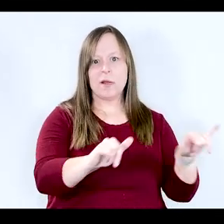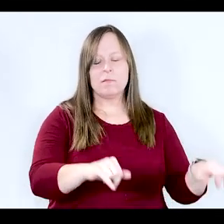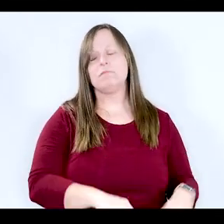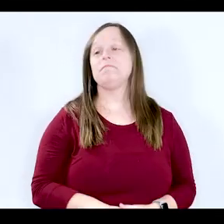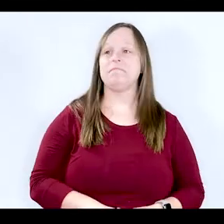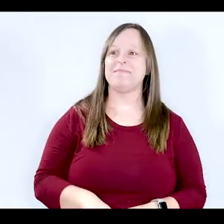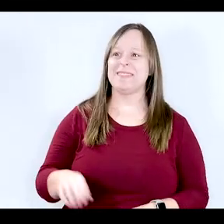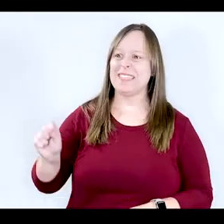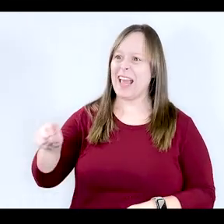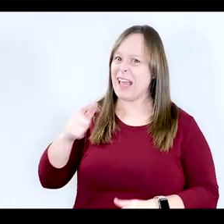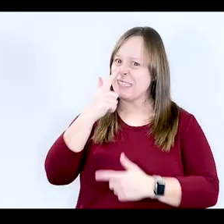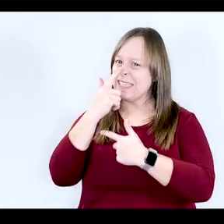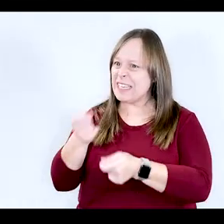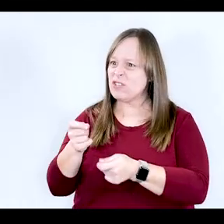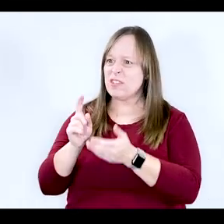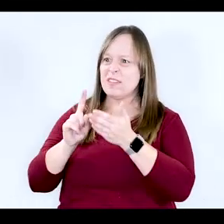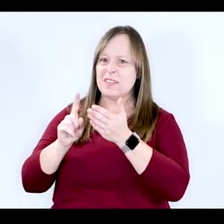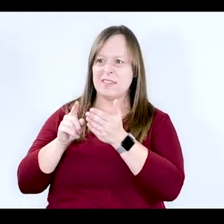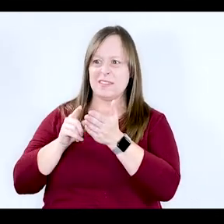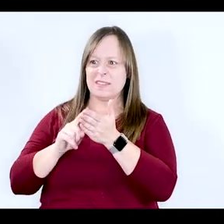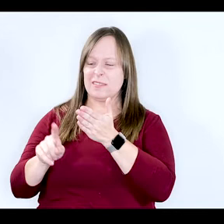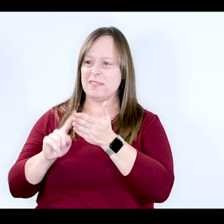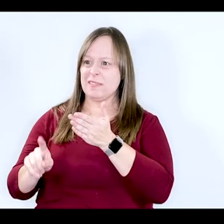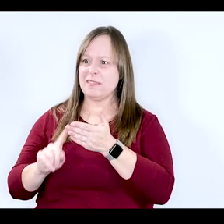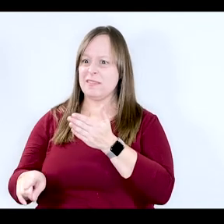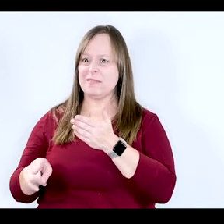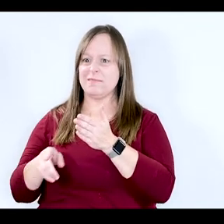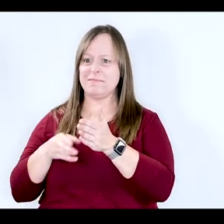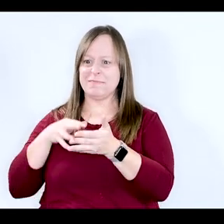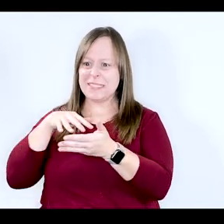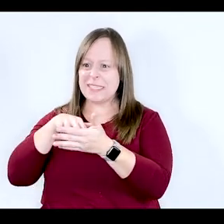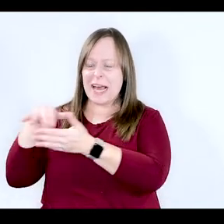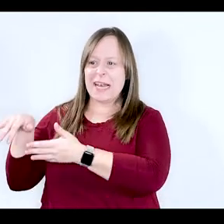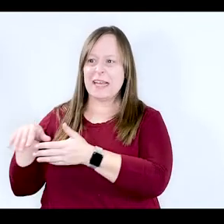K: It's pretty interesting that this field of study really seems to have started only